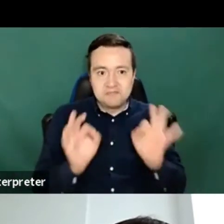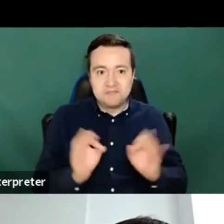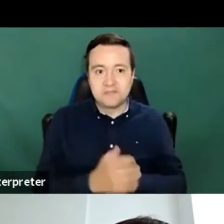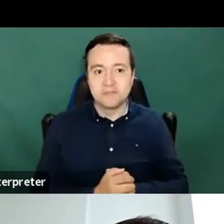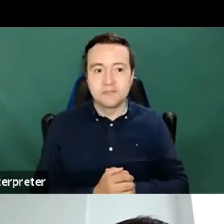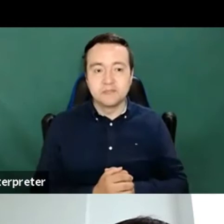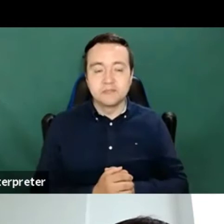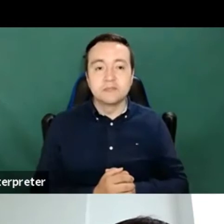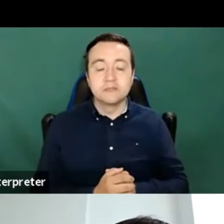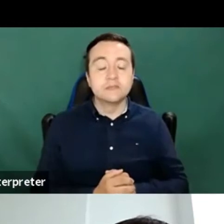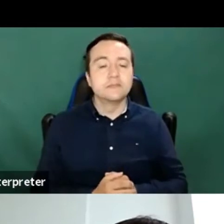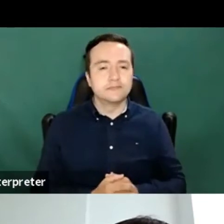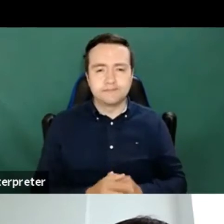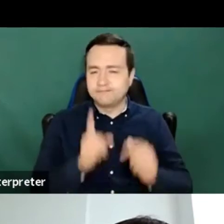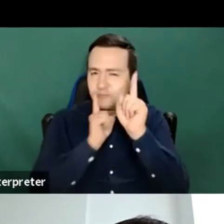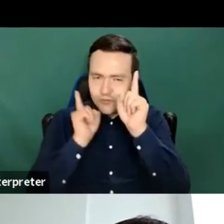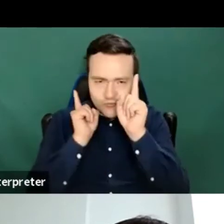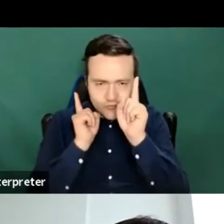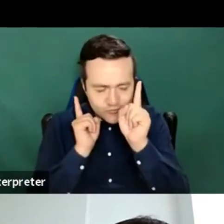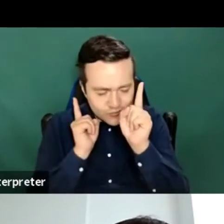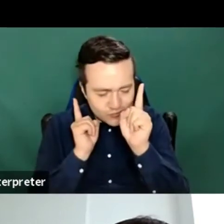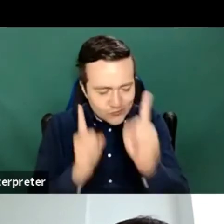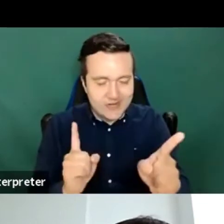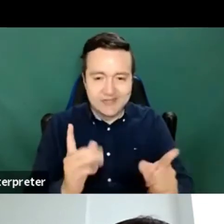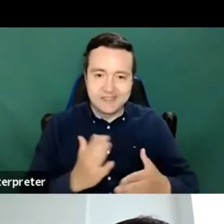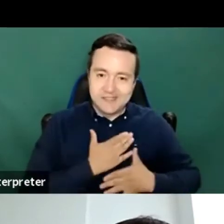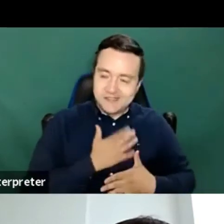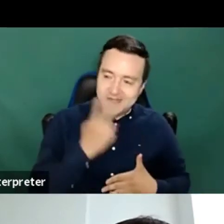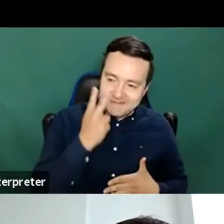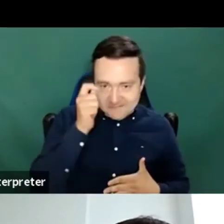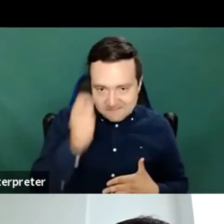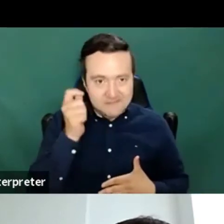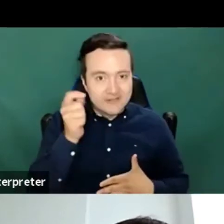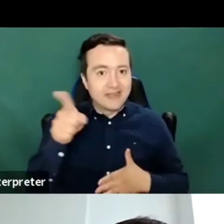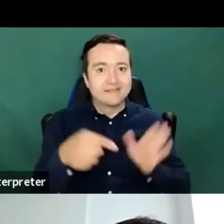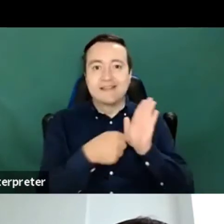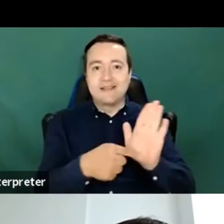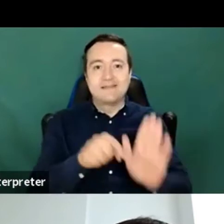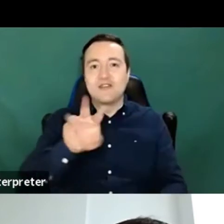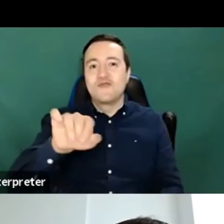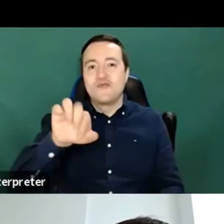and really delighted to hear it being recognized as a setting an example and giving guidelines internationally.